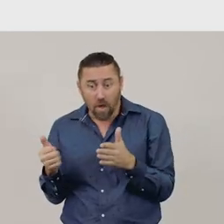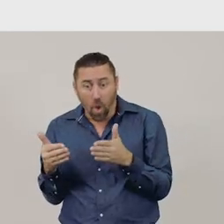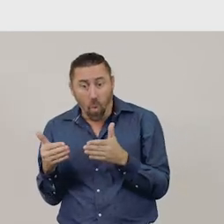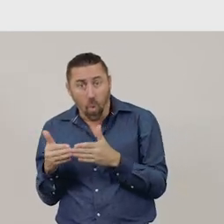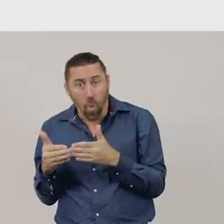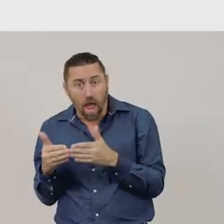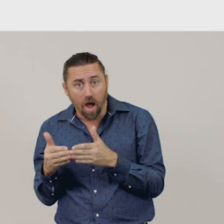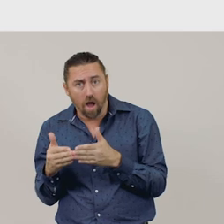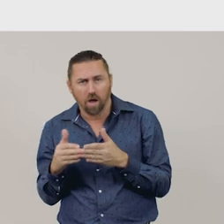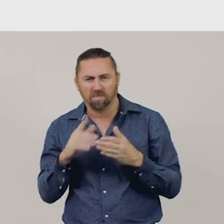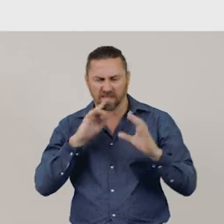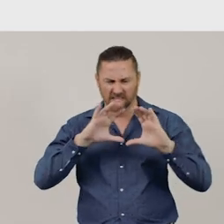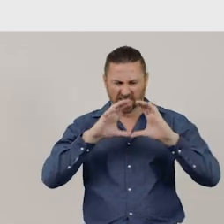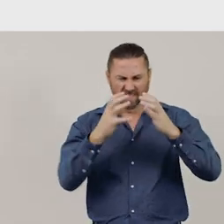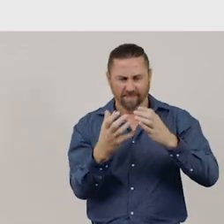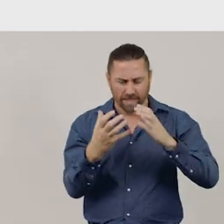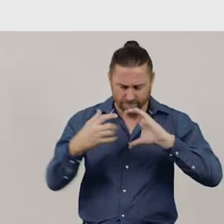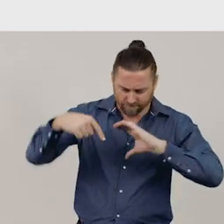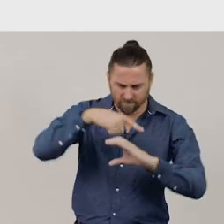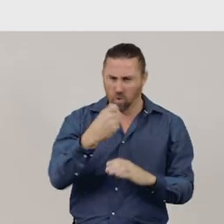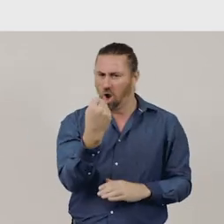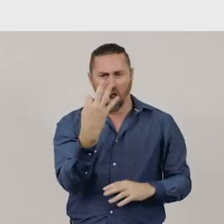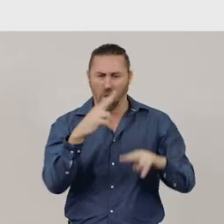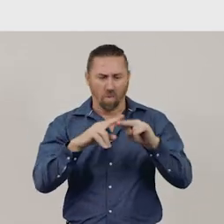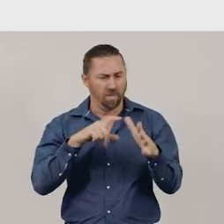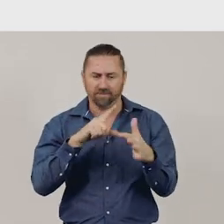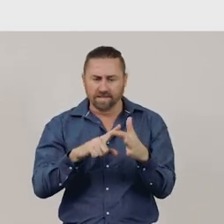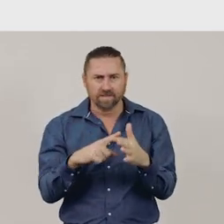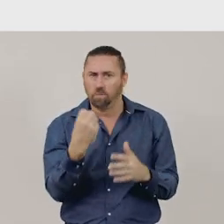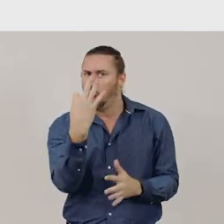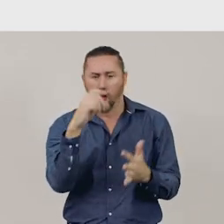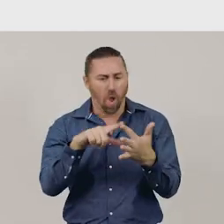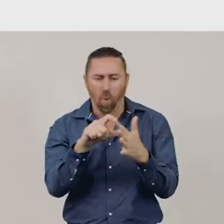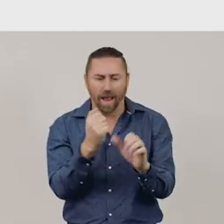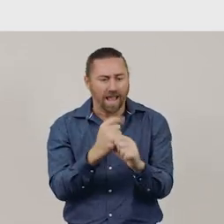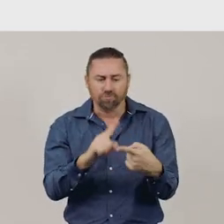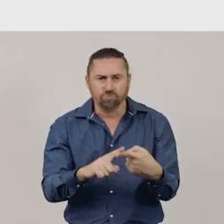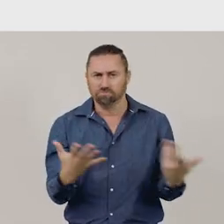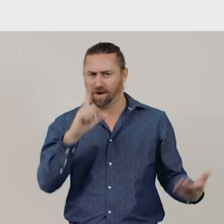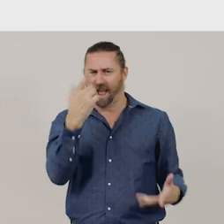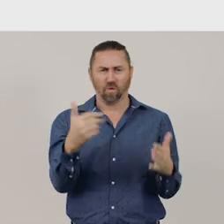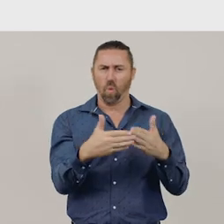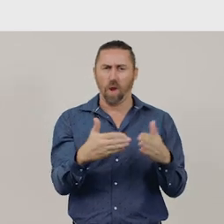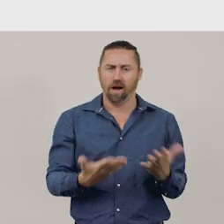A sphere has no faces or edges and, therefore, no corners.